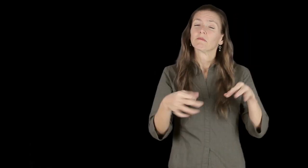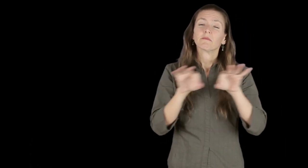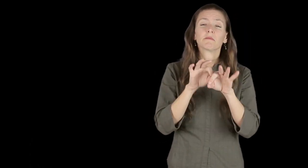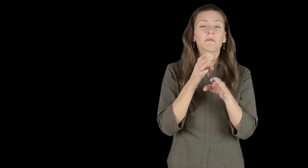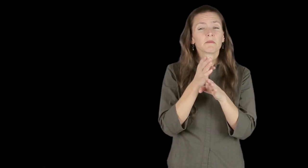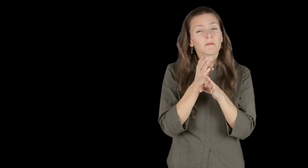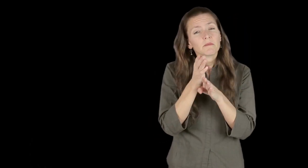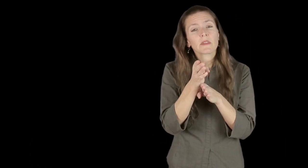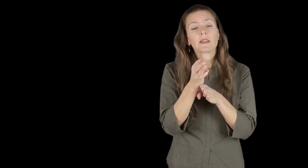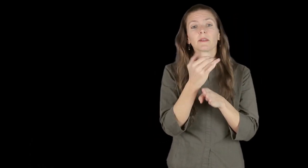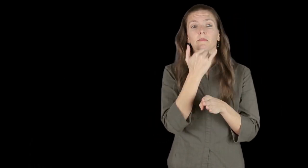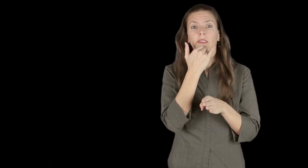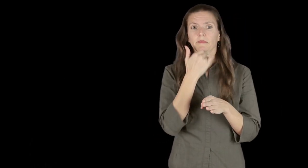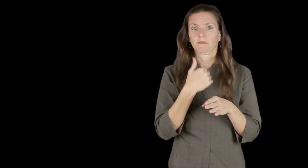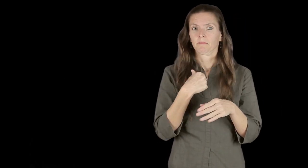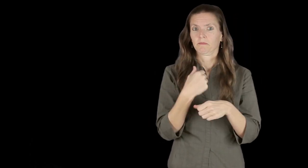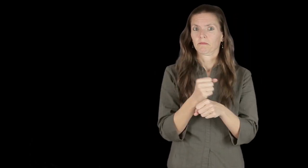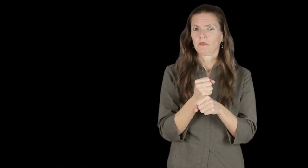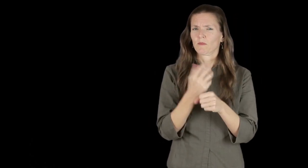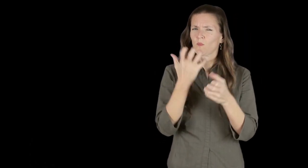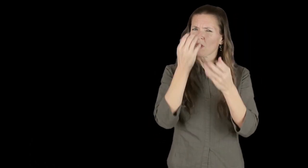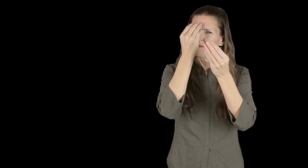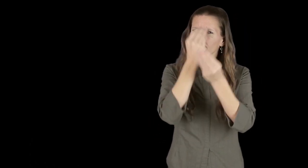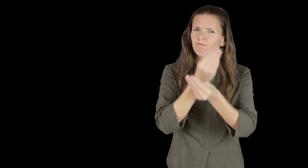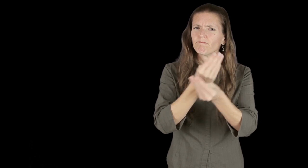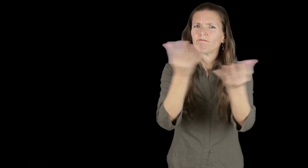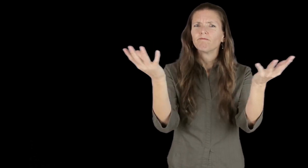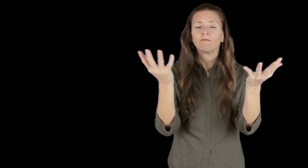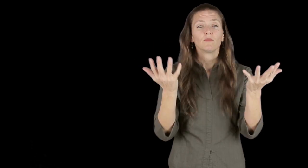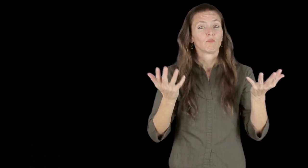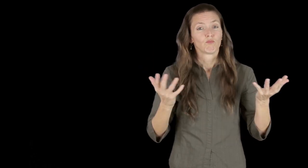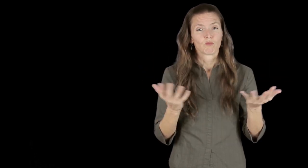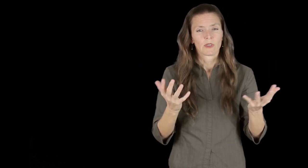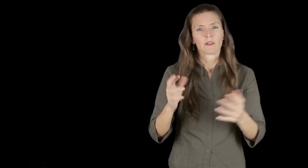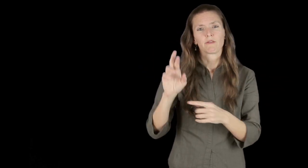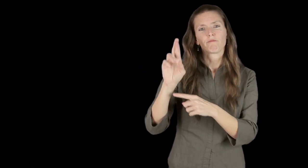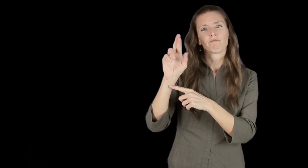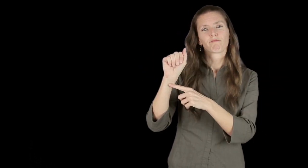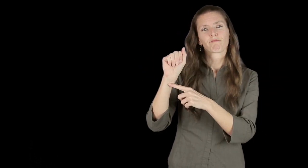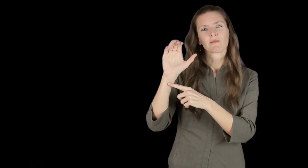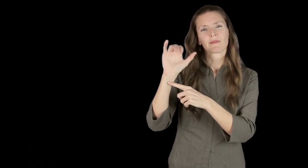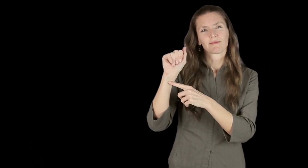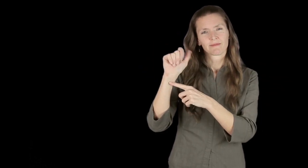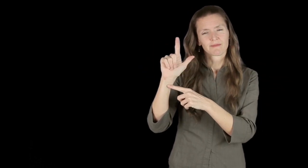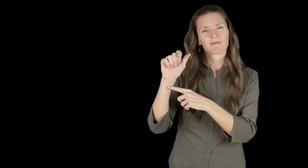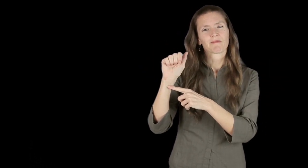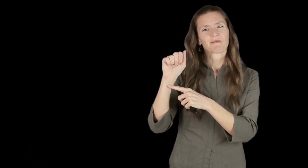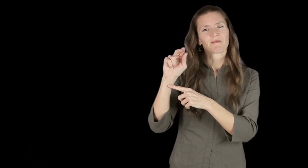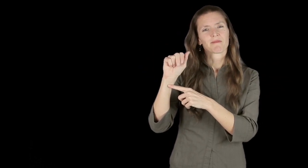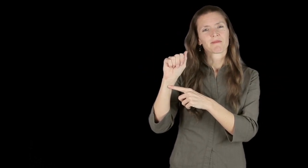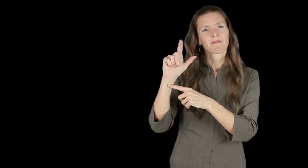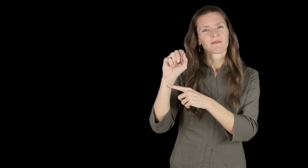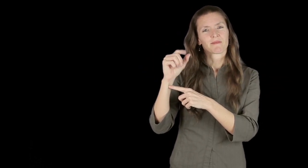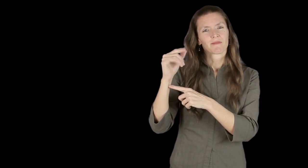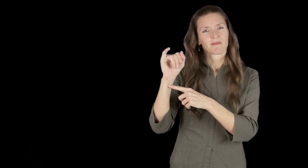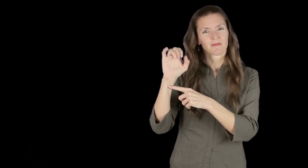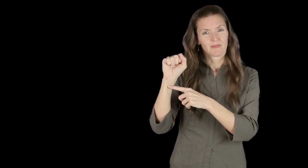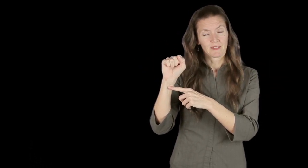One of the main mistakes I made- a very important one to point out to all of you- were racial analogies.